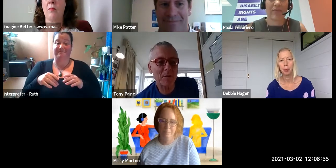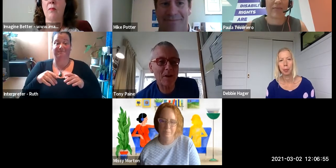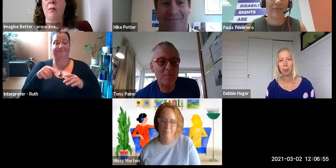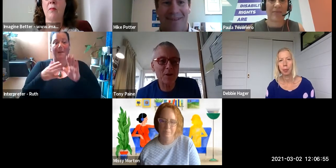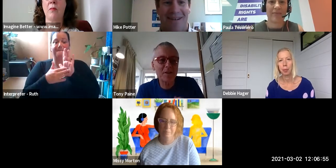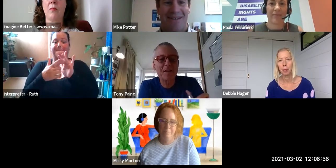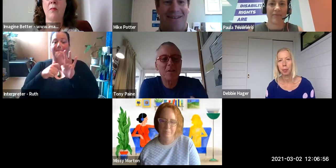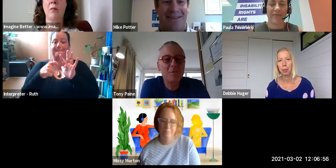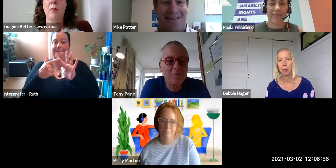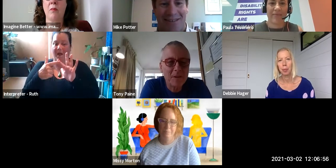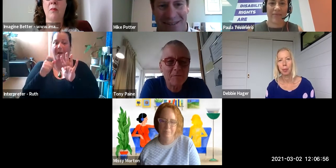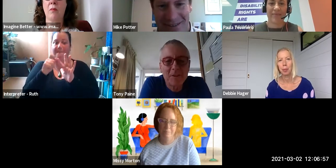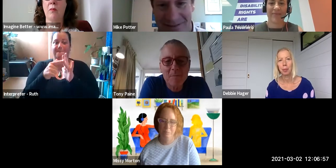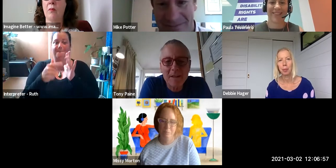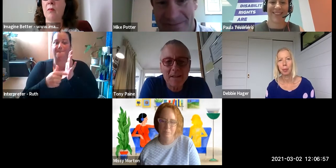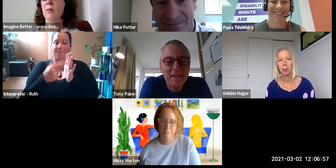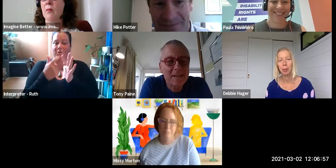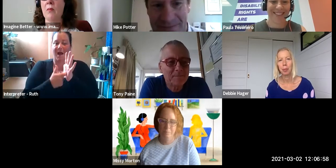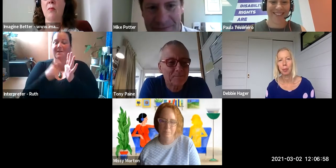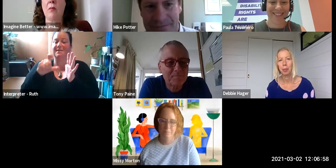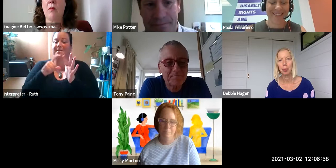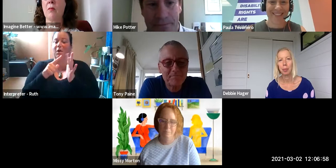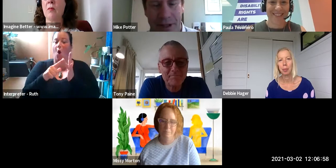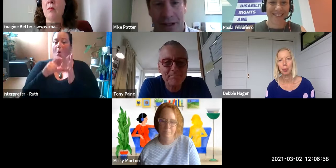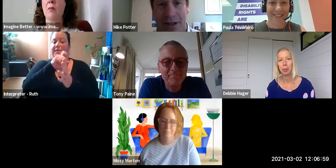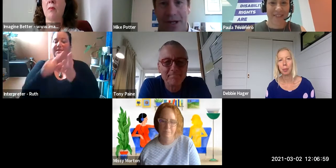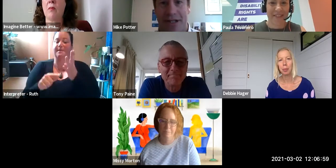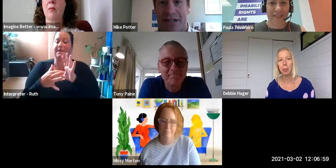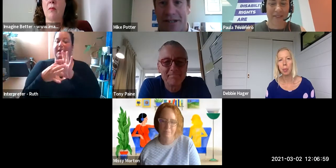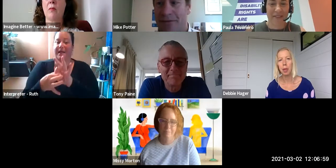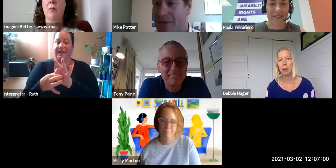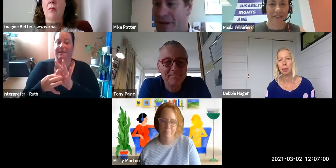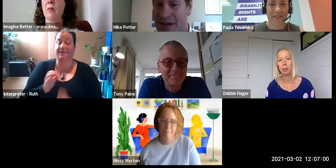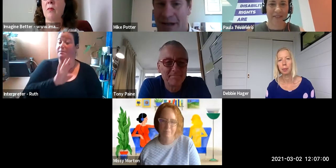I welcome Mike Potter, the CEO of Disability Connect. [Mike Potter - Disability Connect] Kia ora tatou. Yes I'm